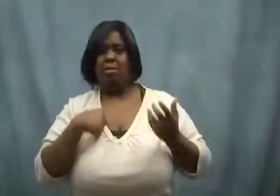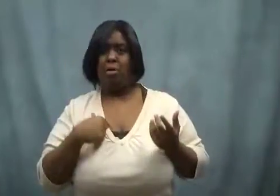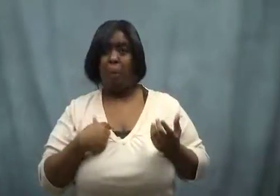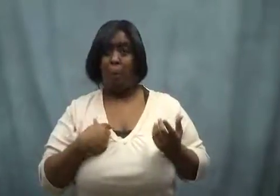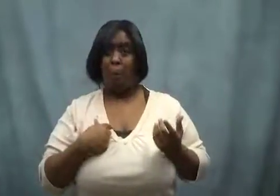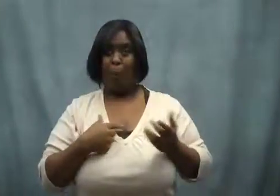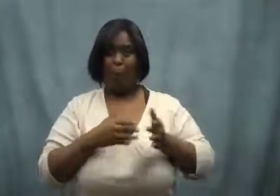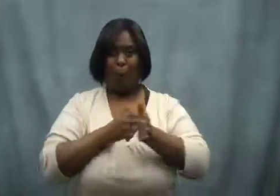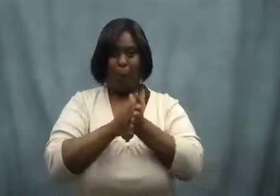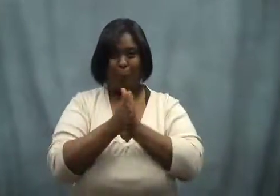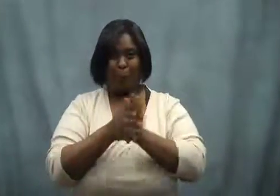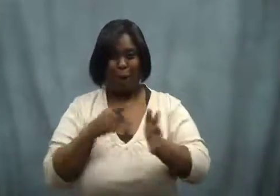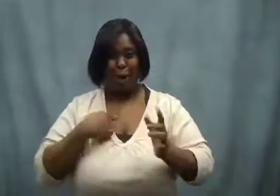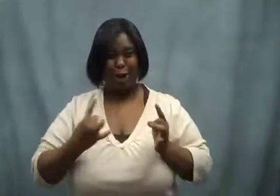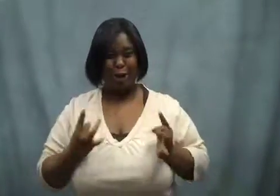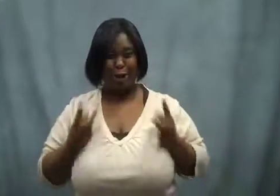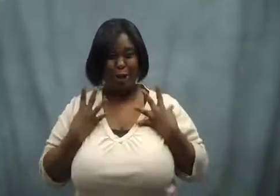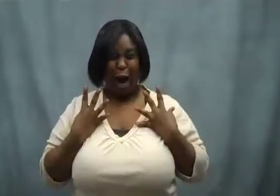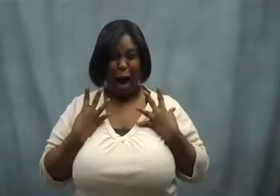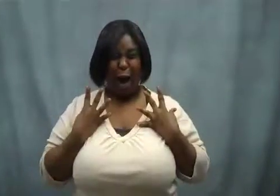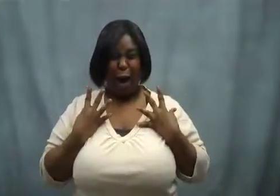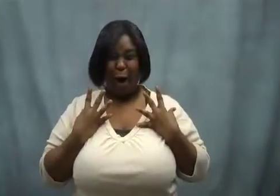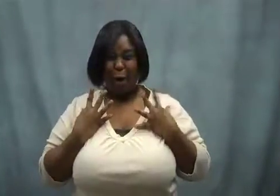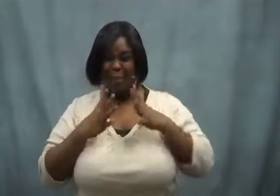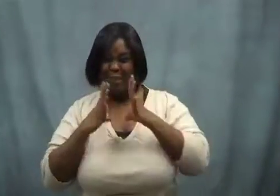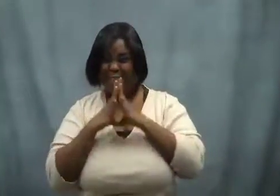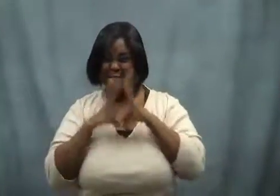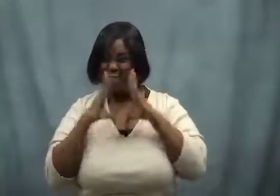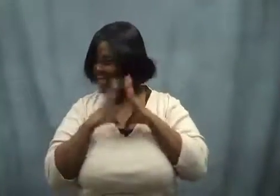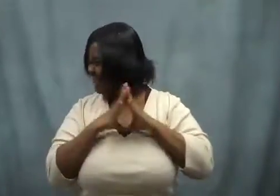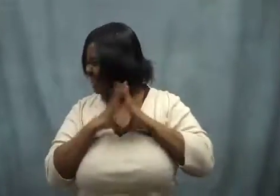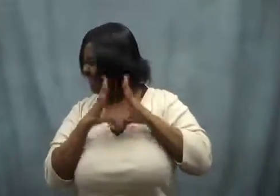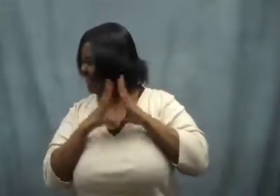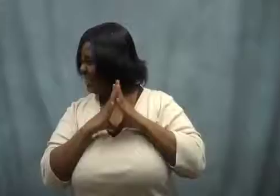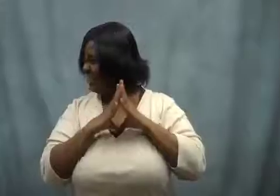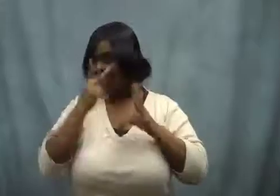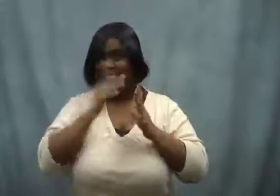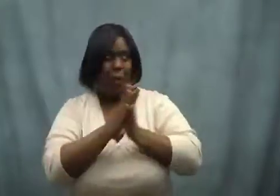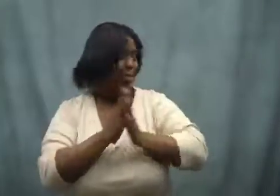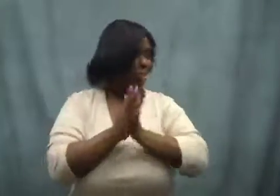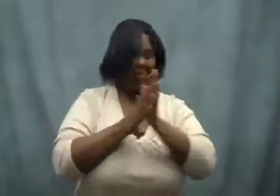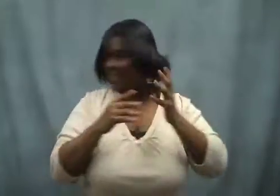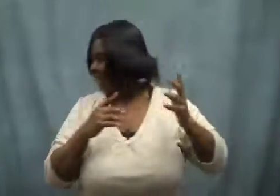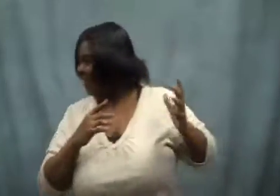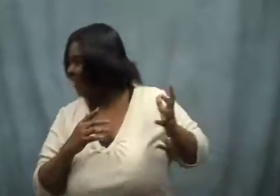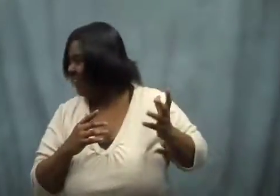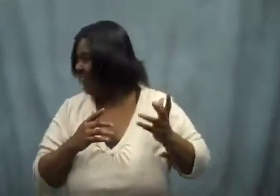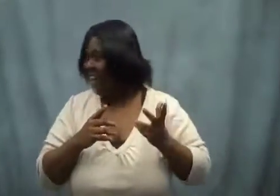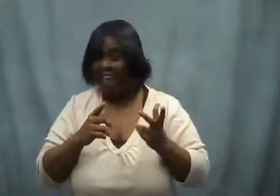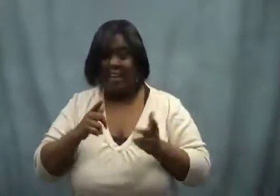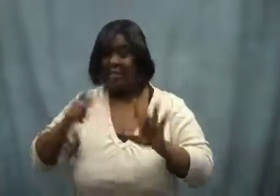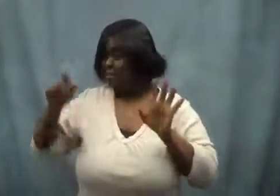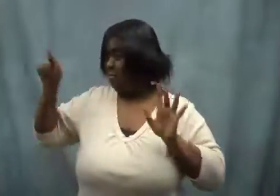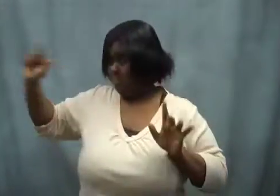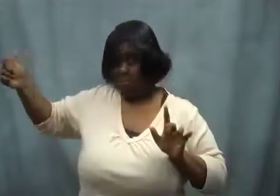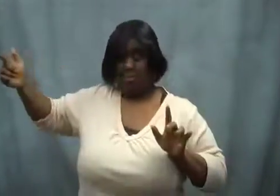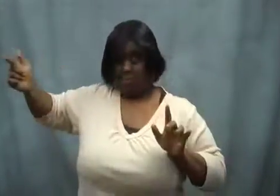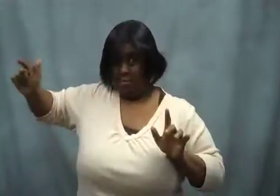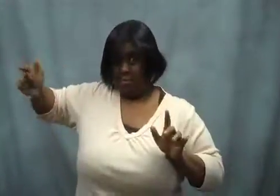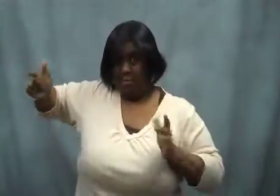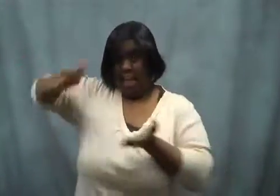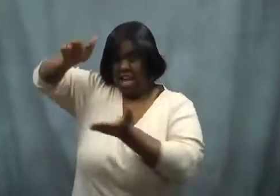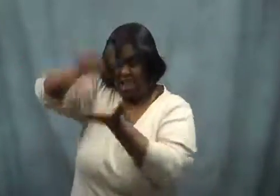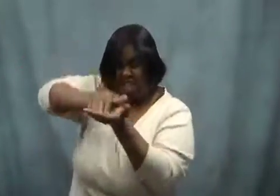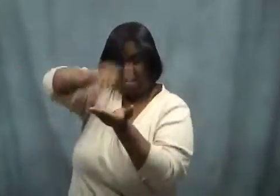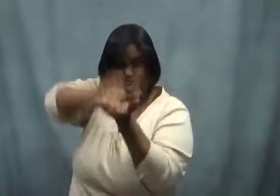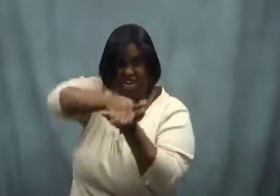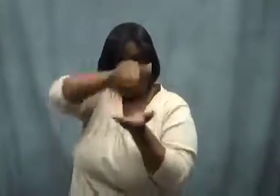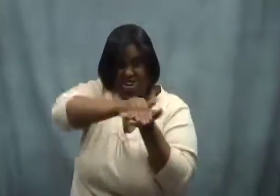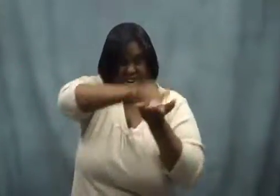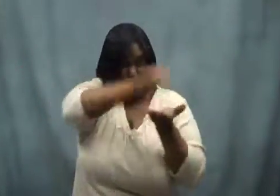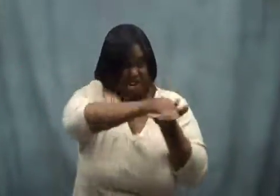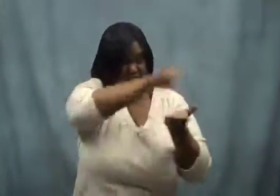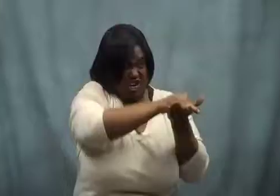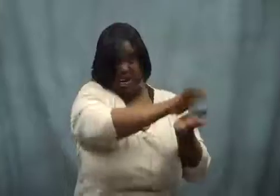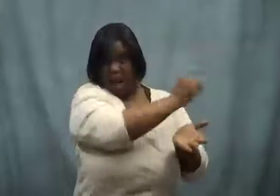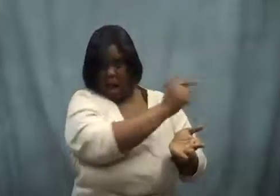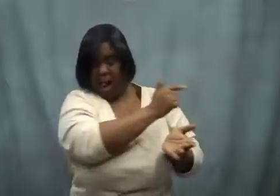I thought, "Wow.. I'm awesome at that!" I was excited, as well as the others.